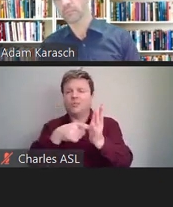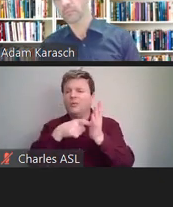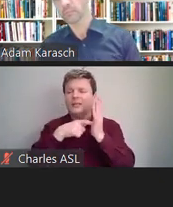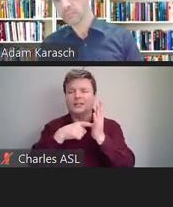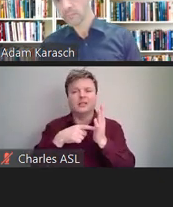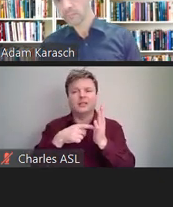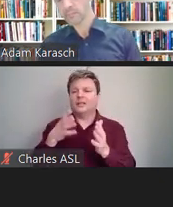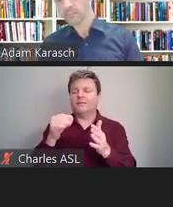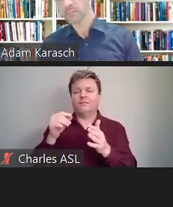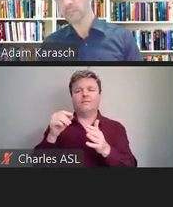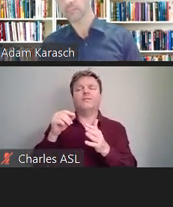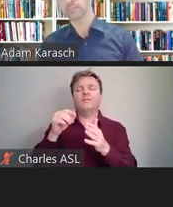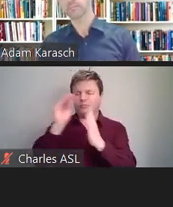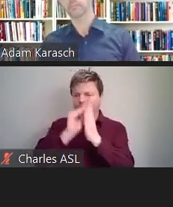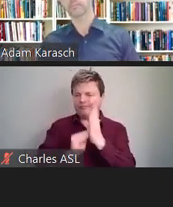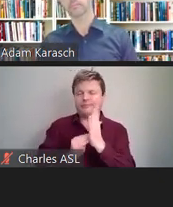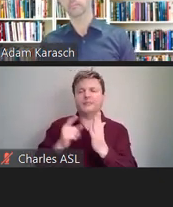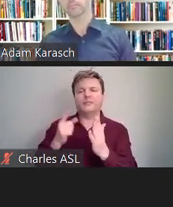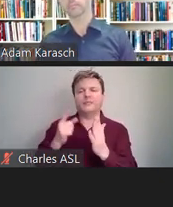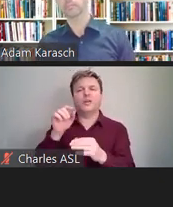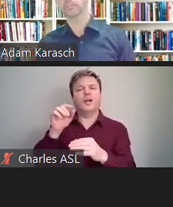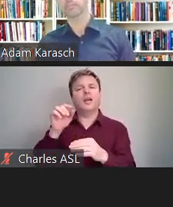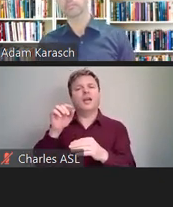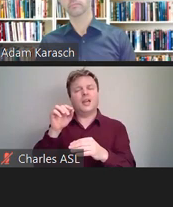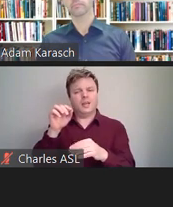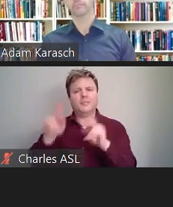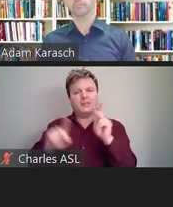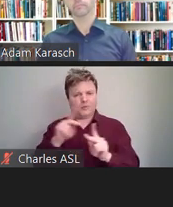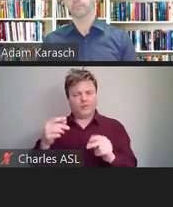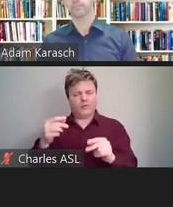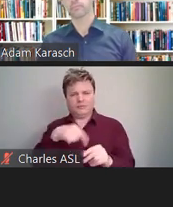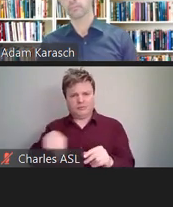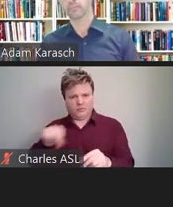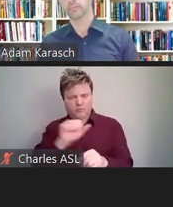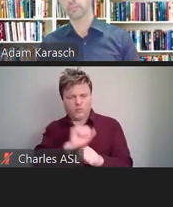with disabilities, to my experience, that would be pretty unusual.